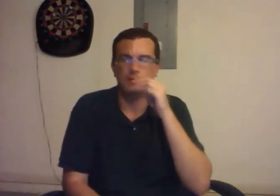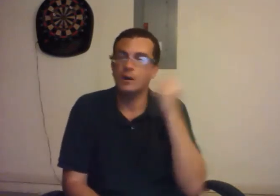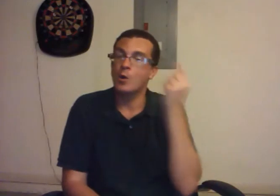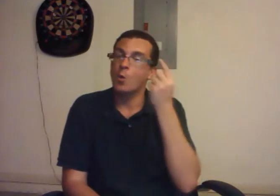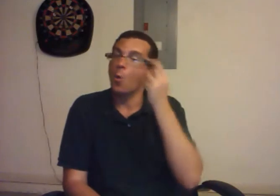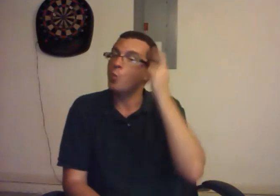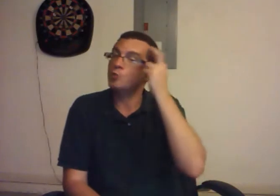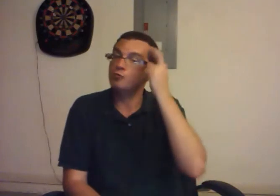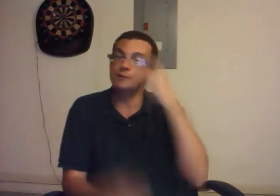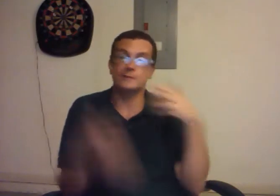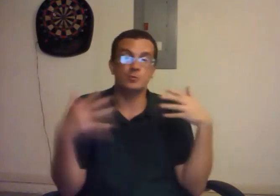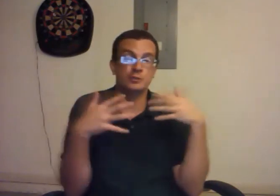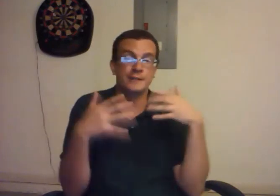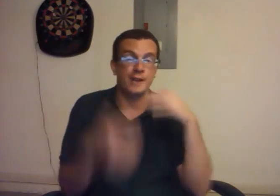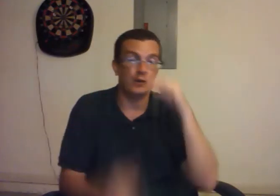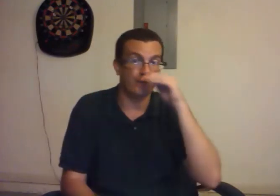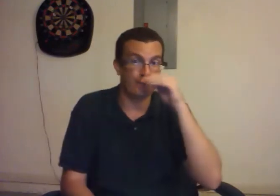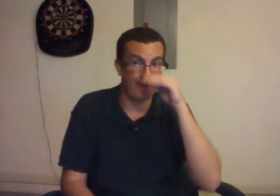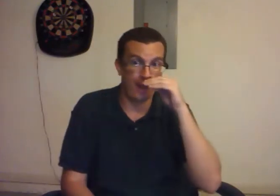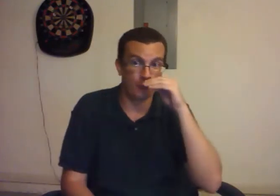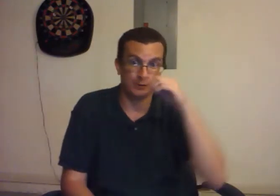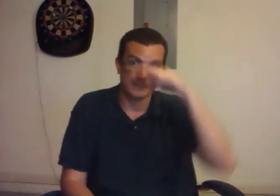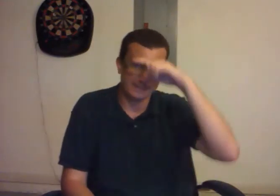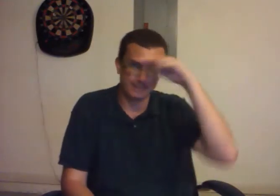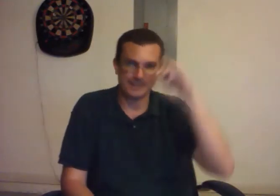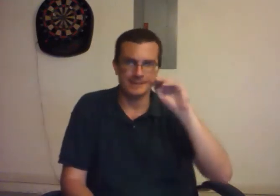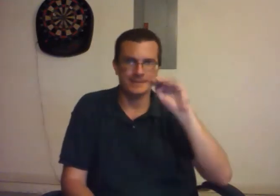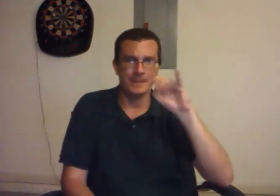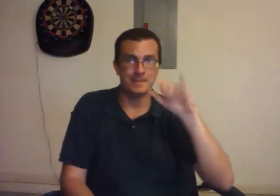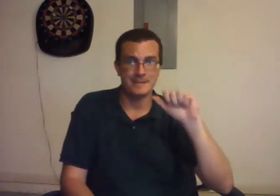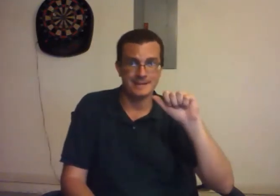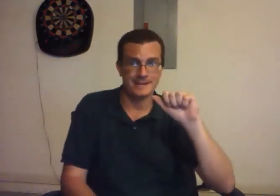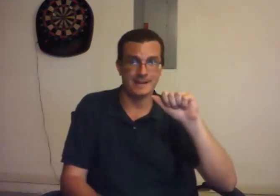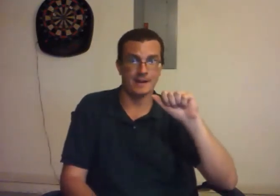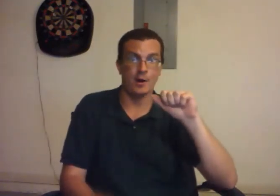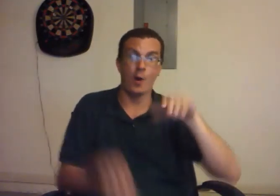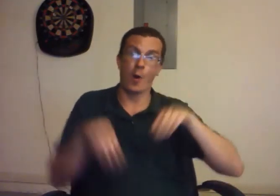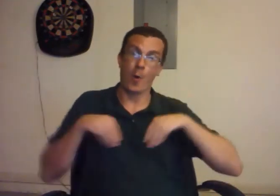One of the reasons we are scared of the mouse is because of the media,